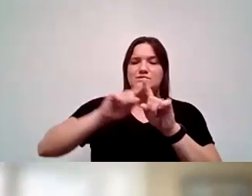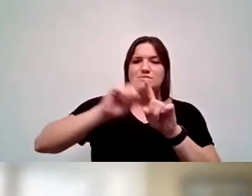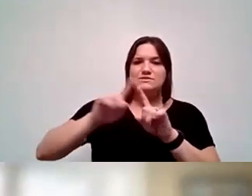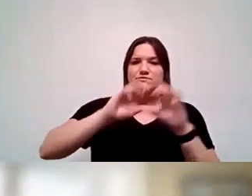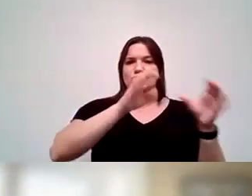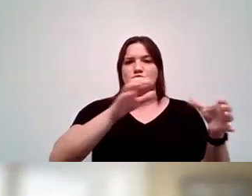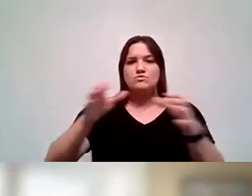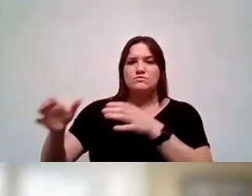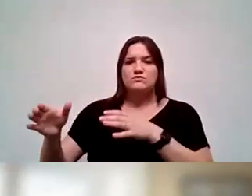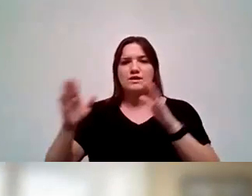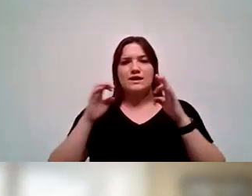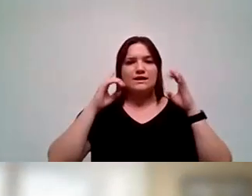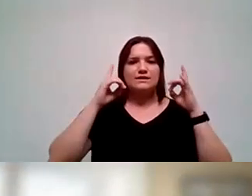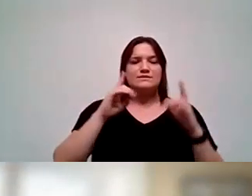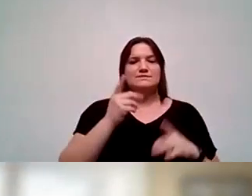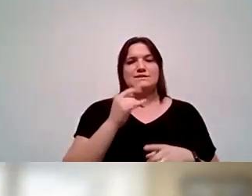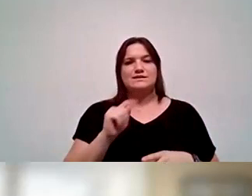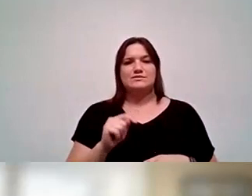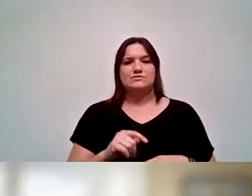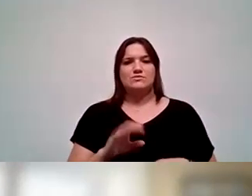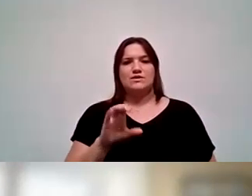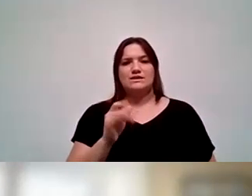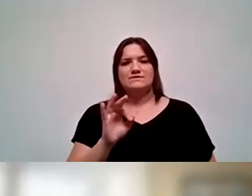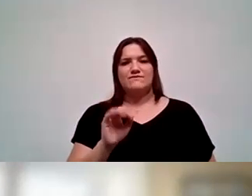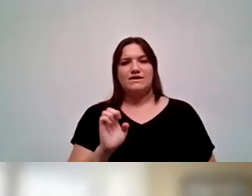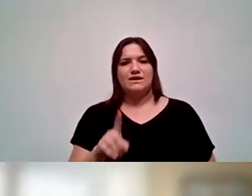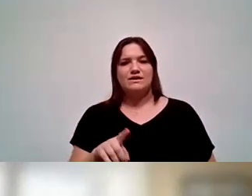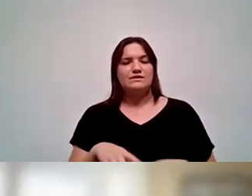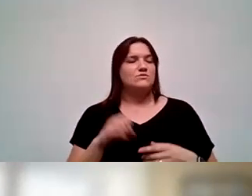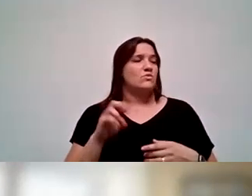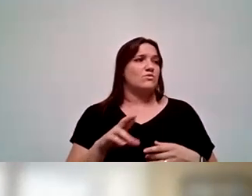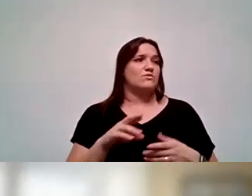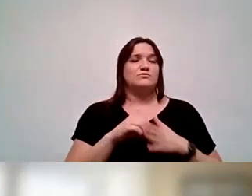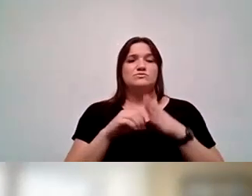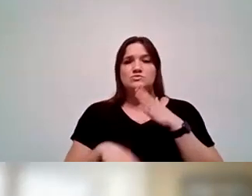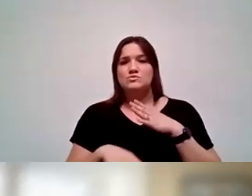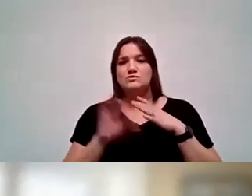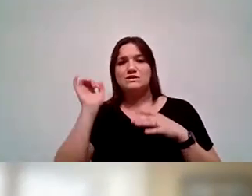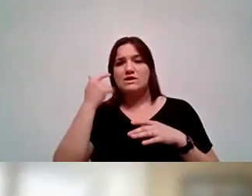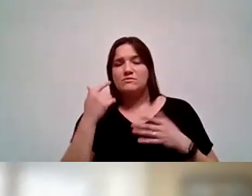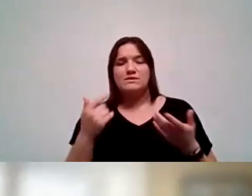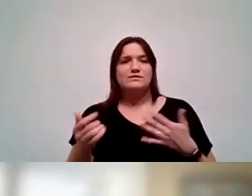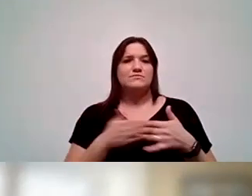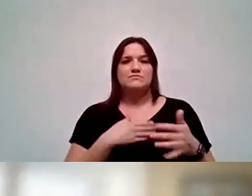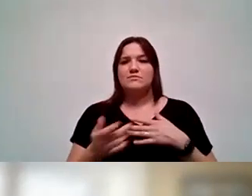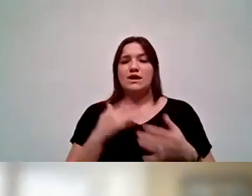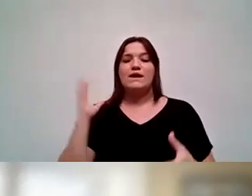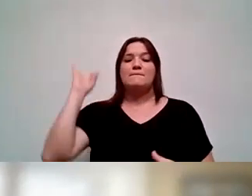whether you're an academic Senate or classified Senate or your student and student government, to engage in that process